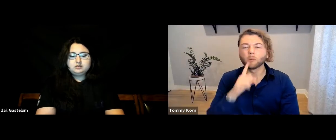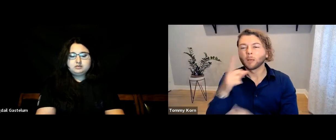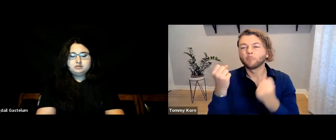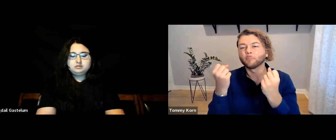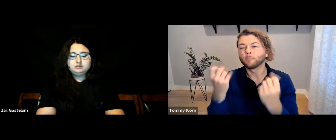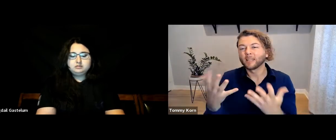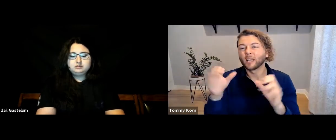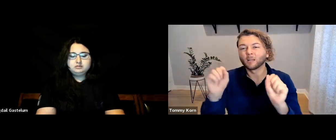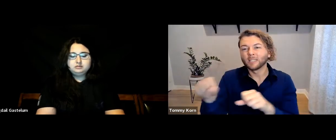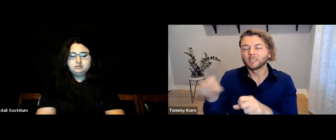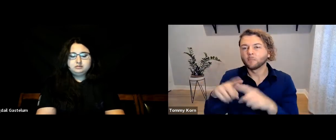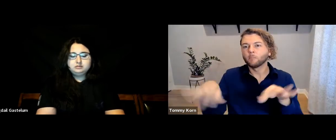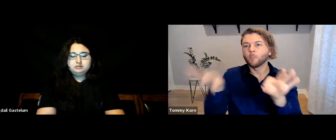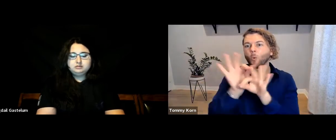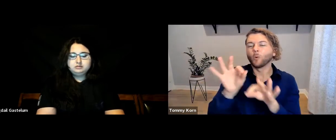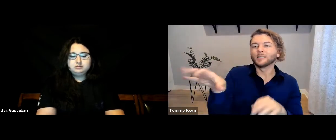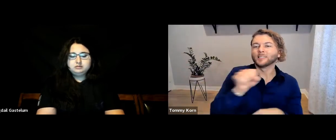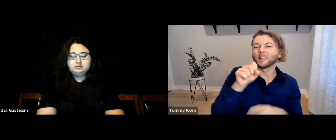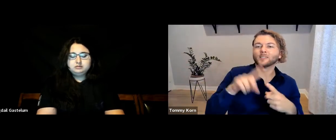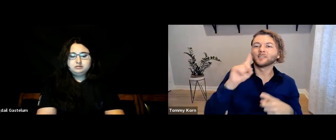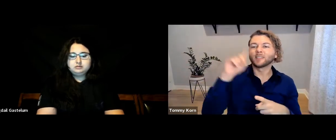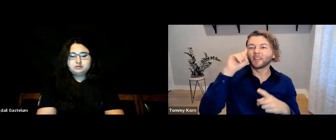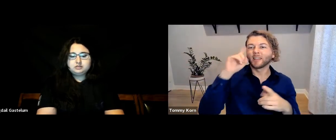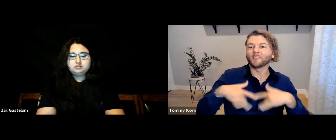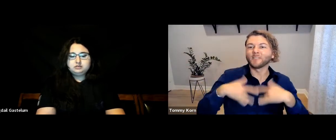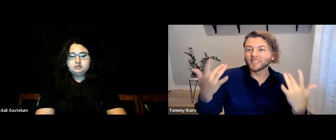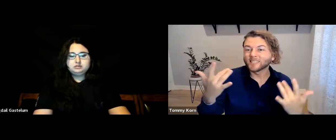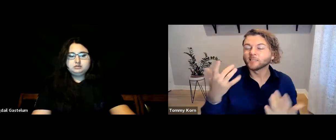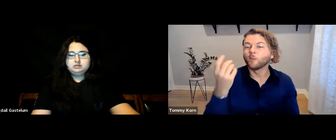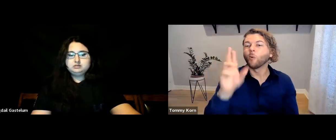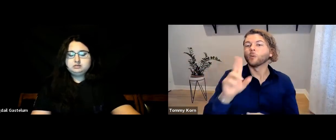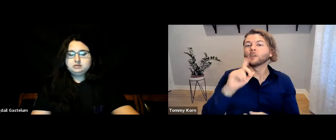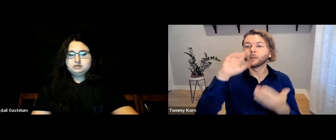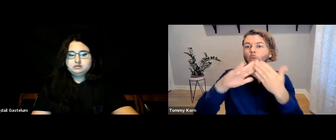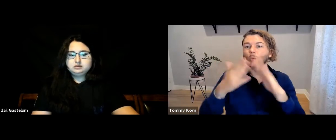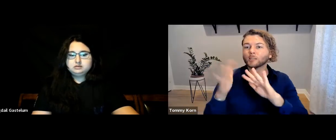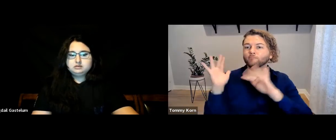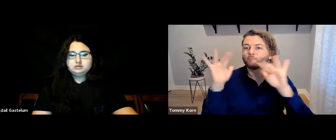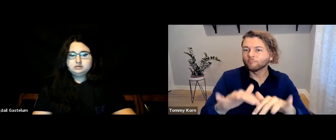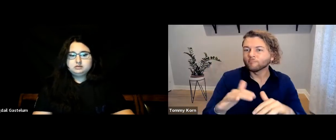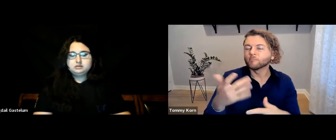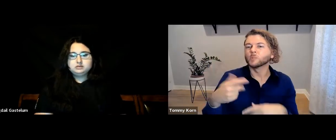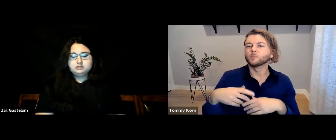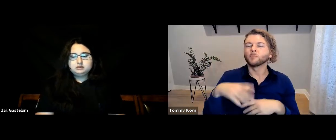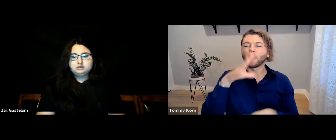You know, there are so many possibilities, like Deaf events or community gatherings.